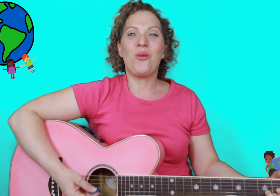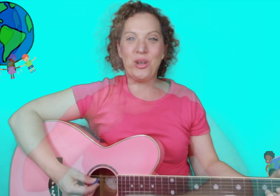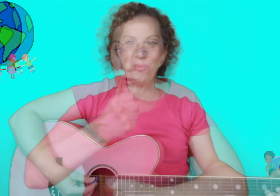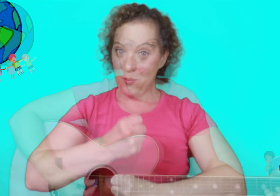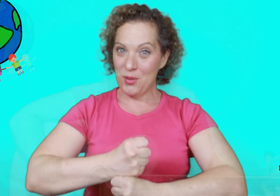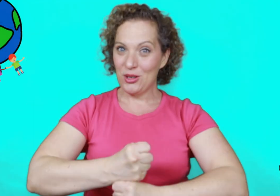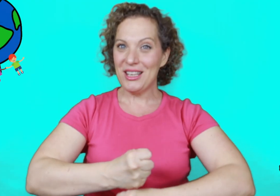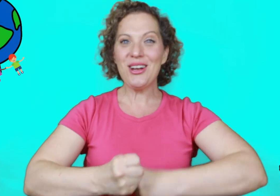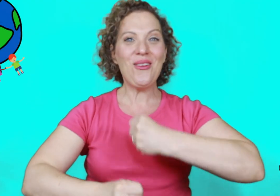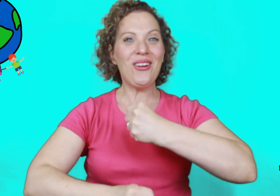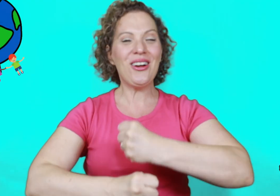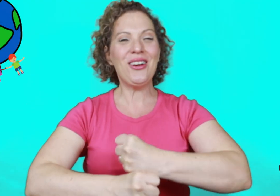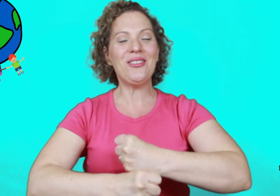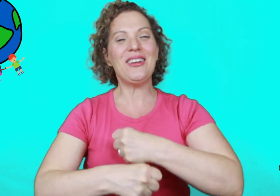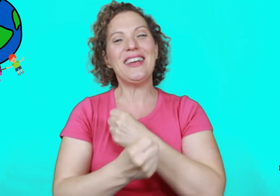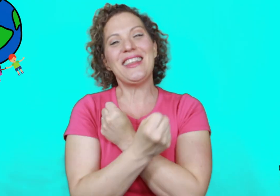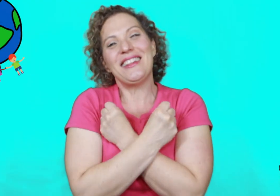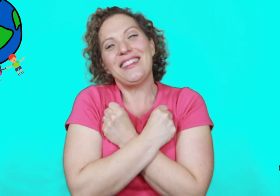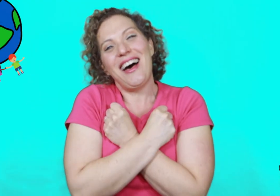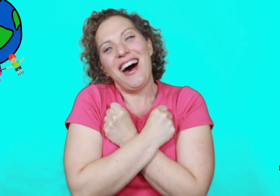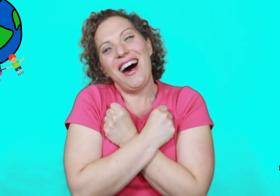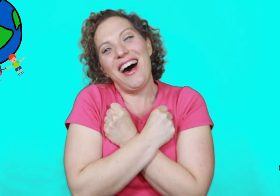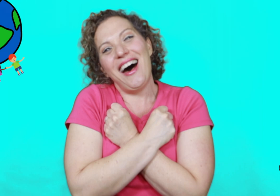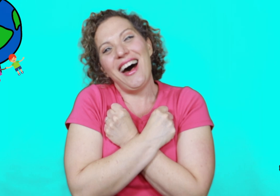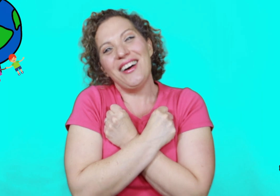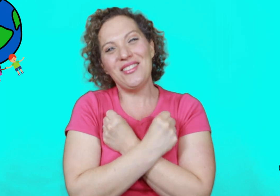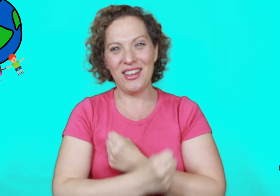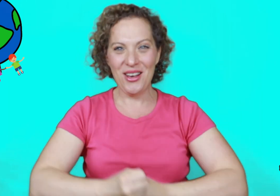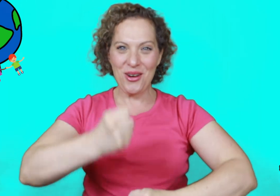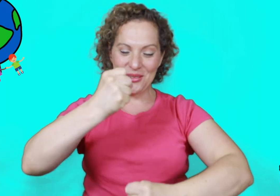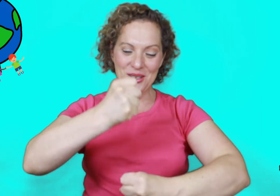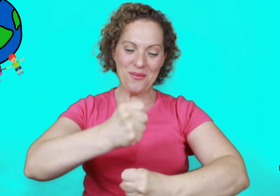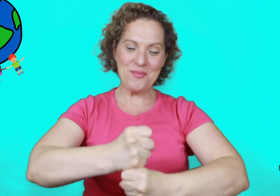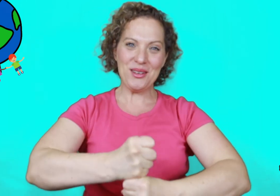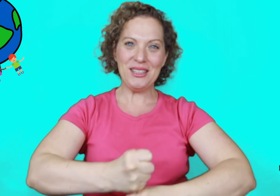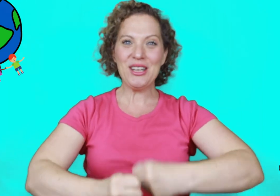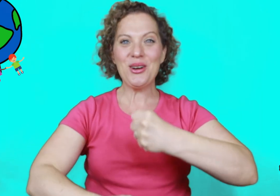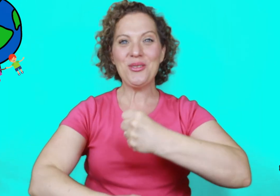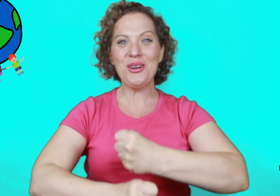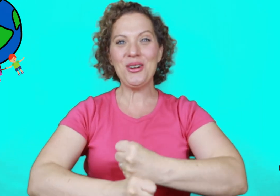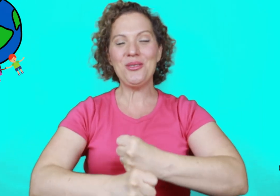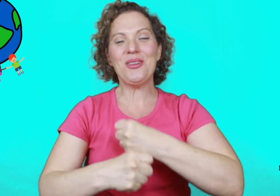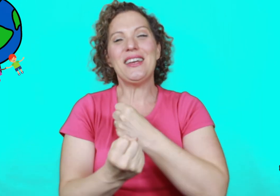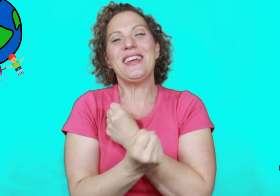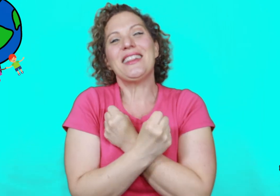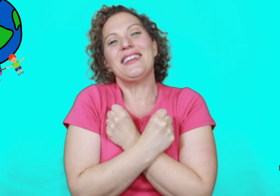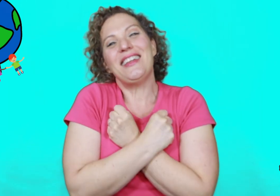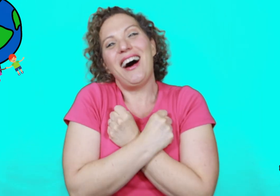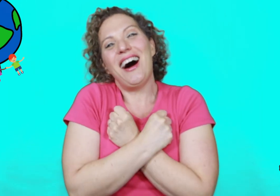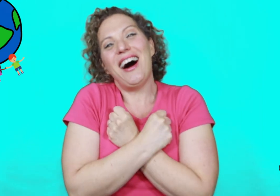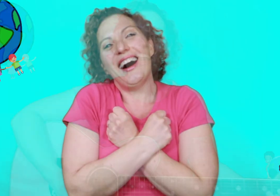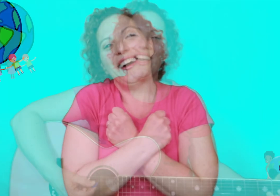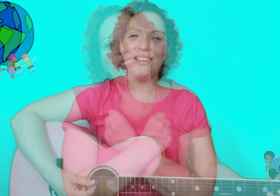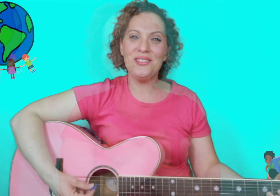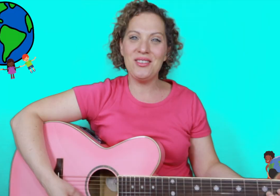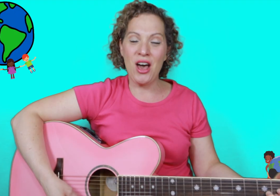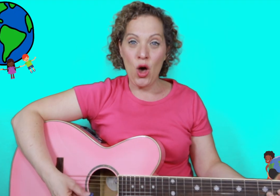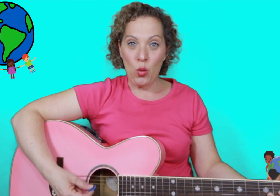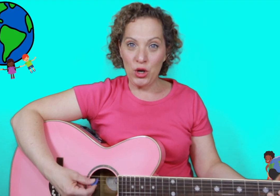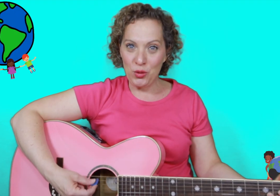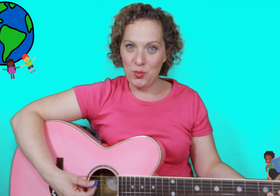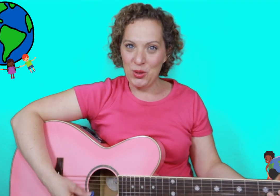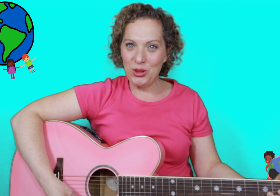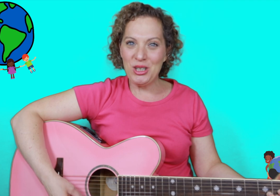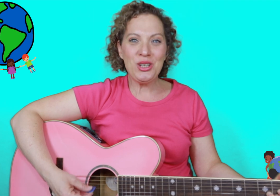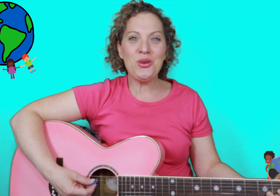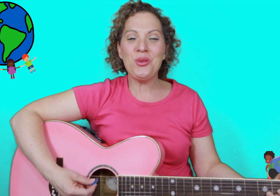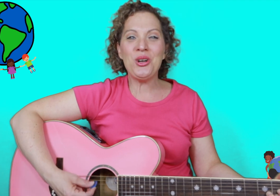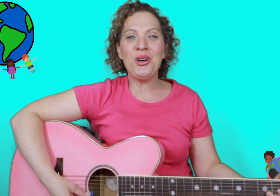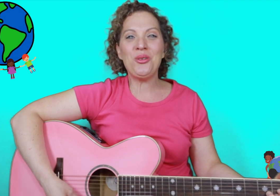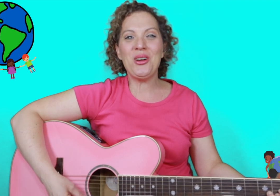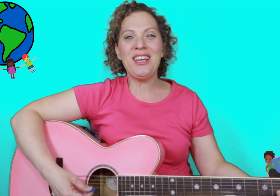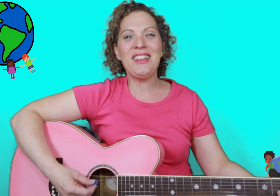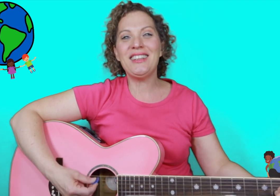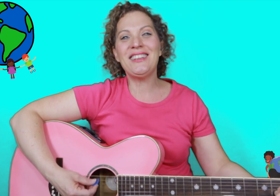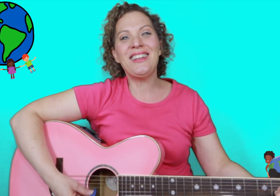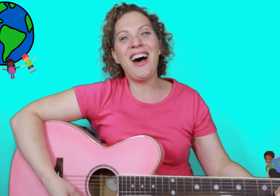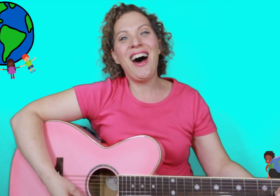we're building a world with love we're building a world with love we're building a world with love